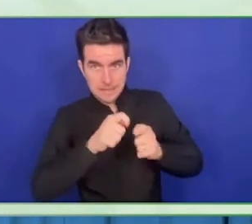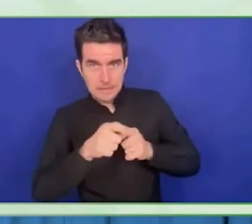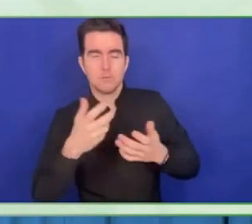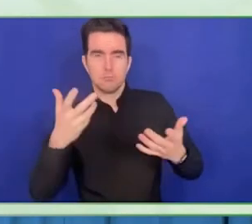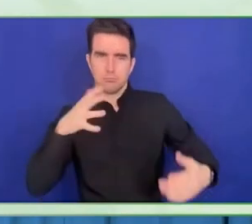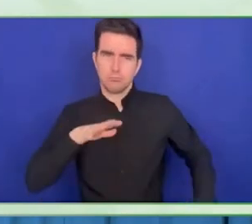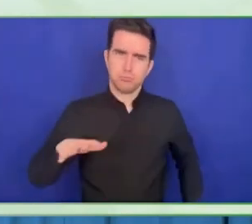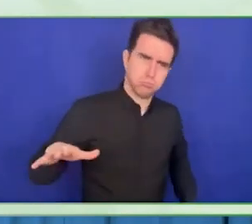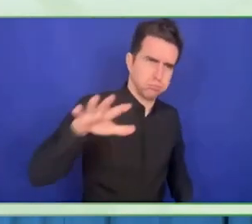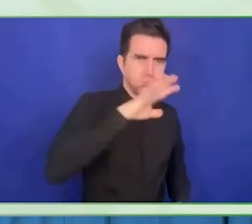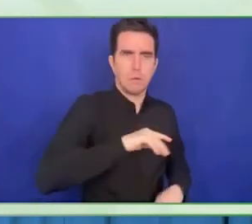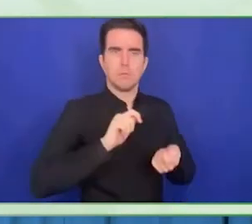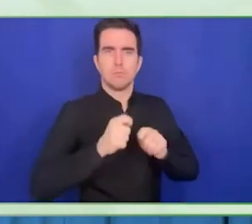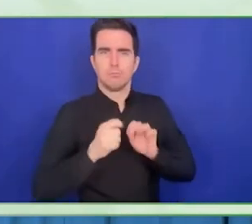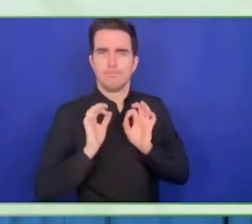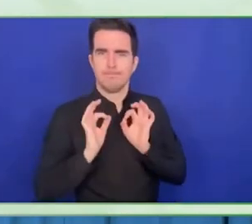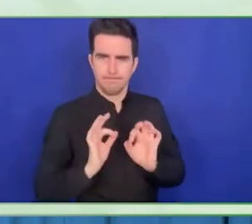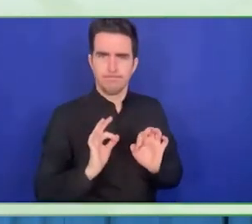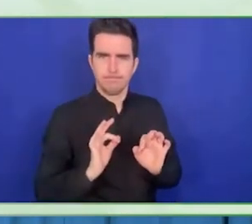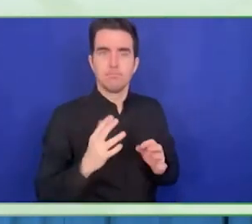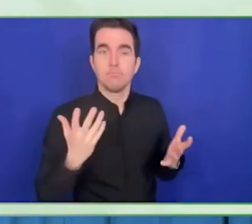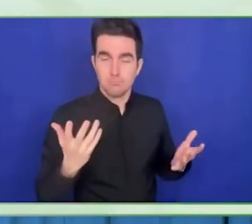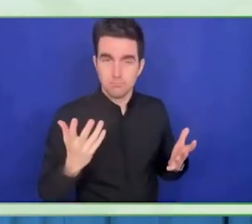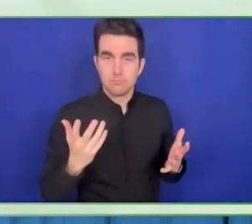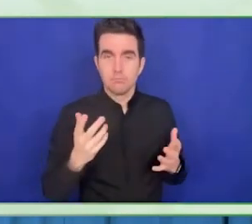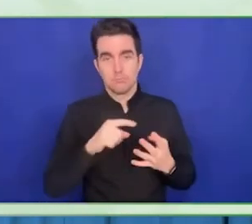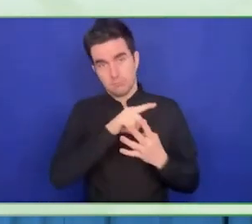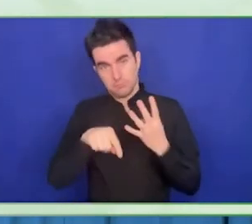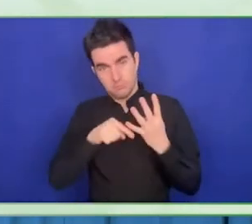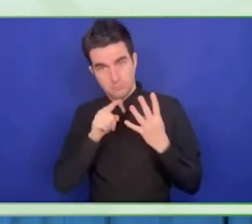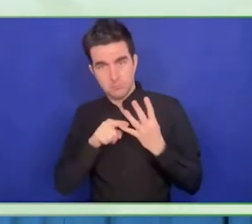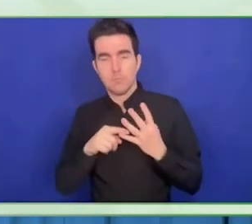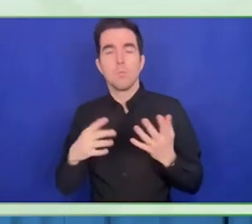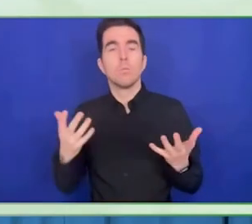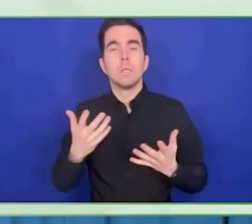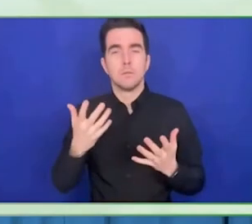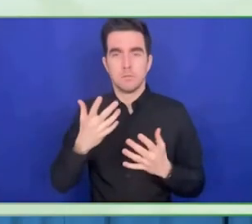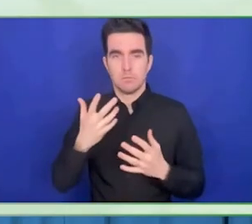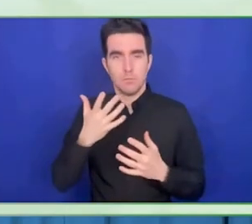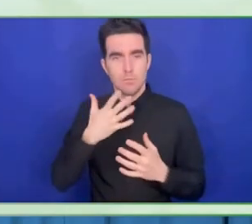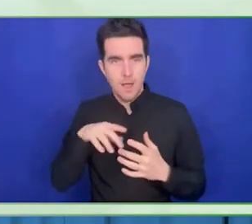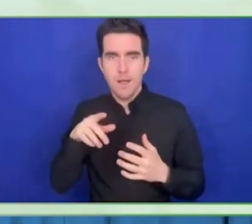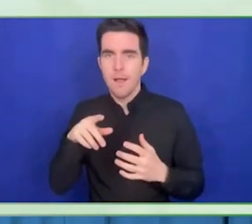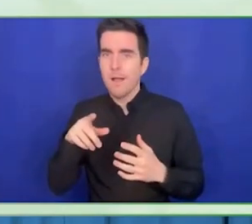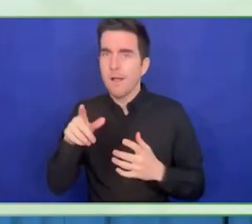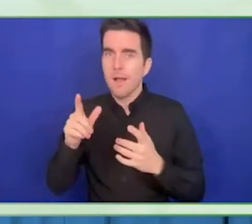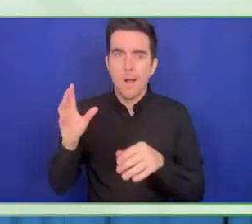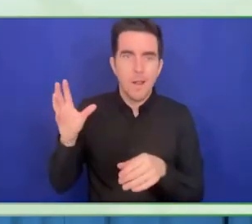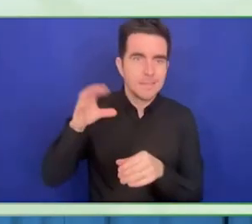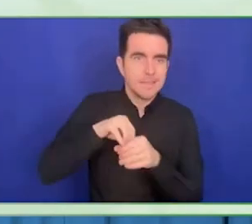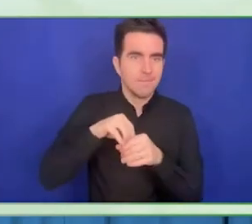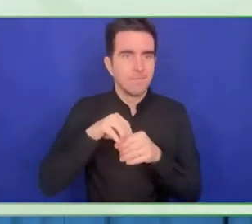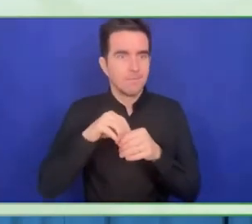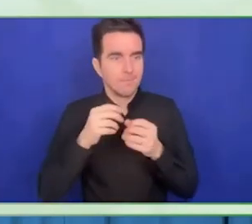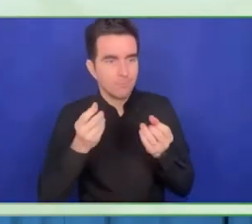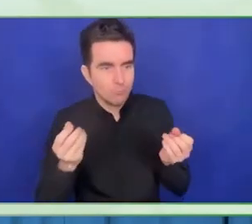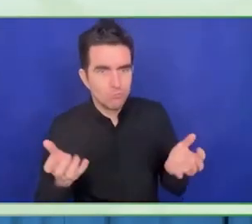a way to support entrepreneurs with disabilities. In this conference I'm delighted to meet and chat with potential